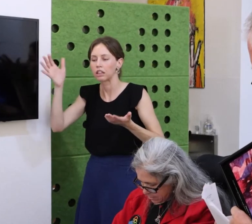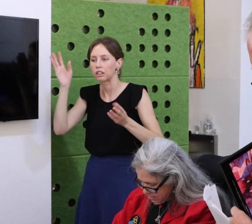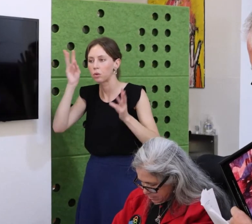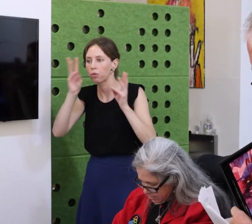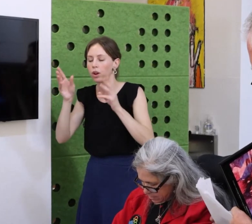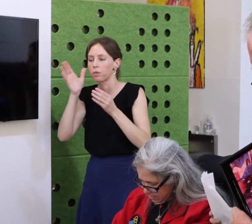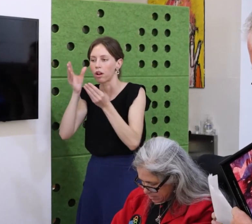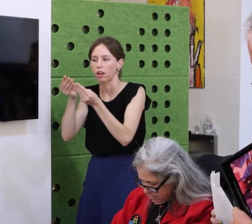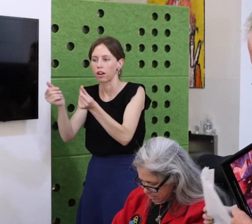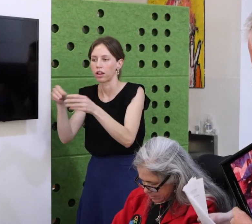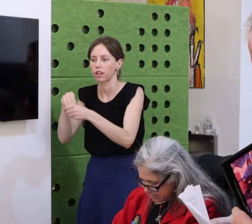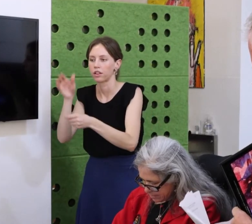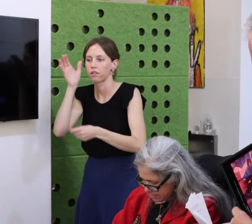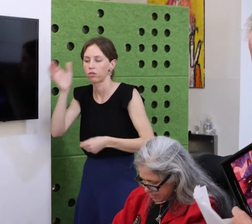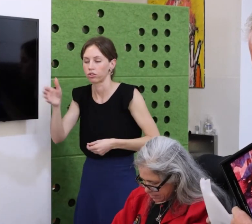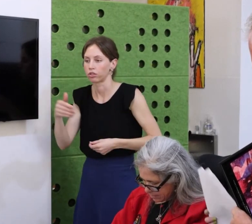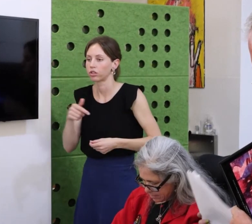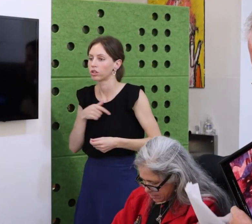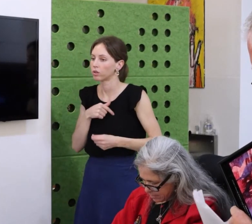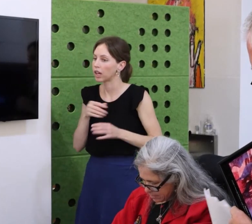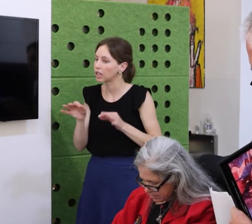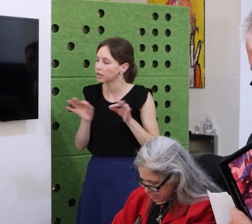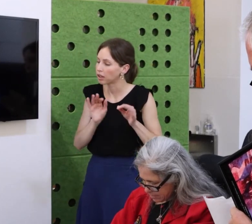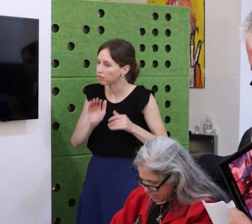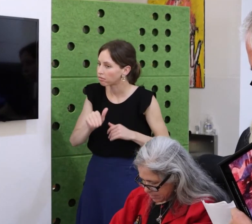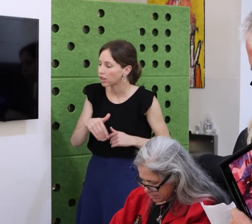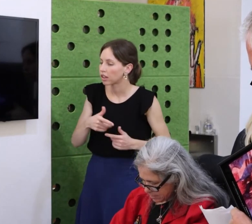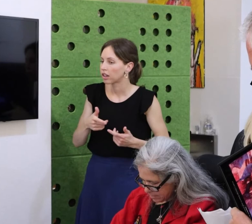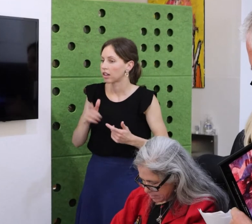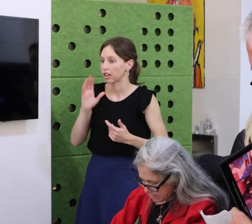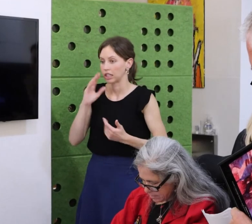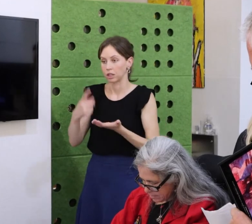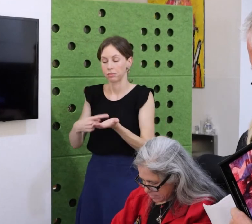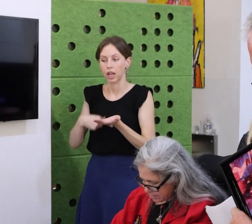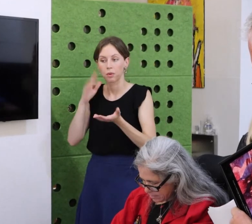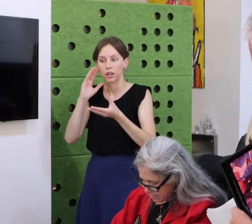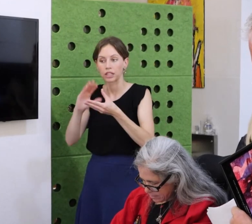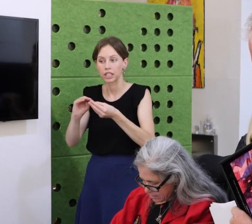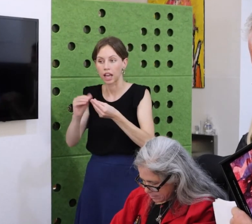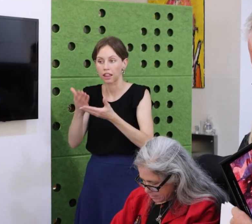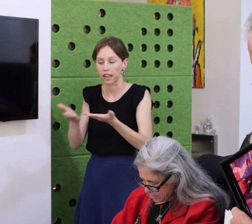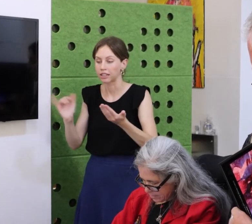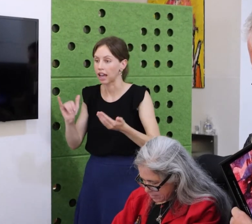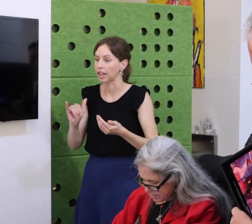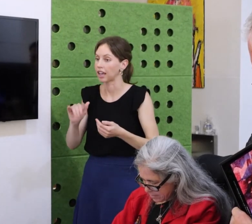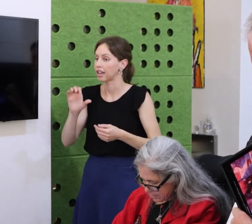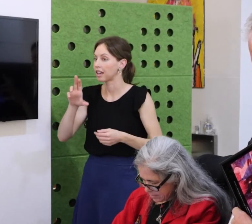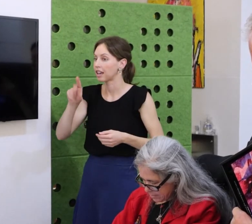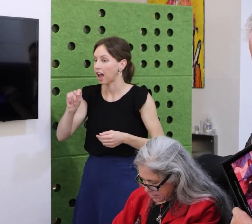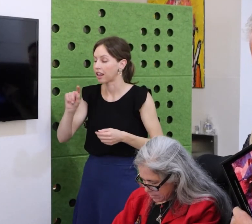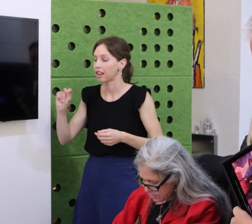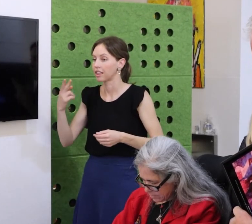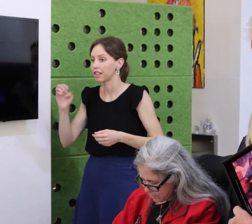I’m tired from the fatigue and at the time, Lloyd was a client.